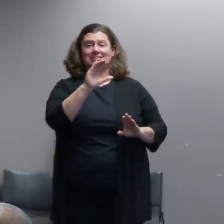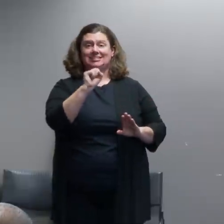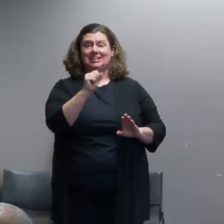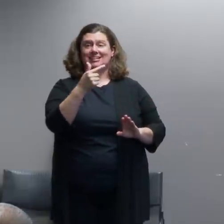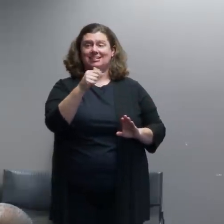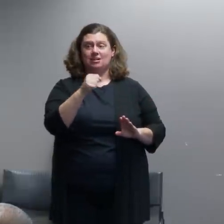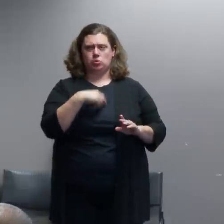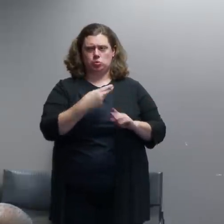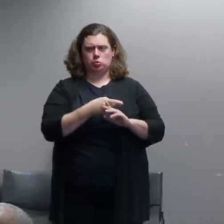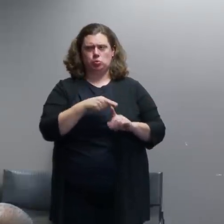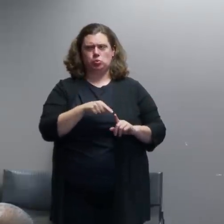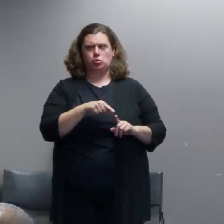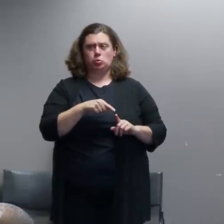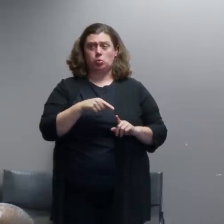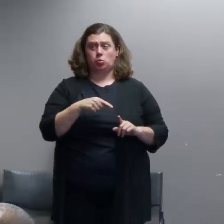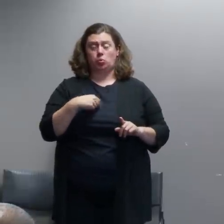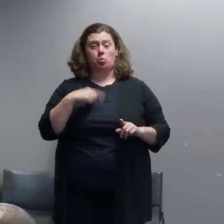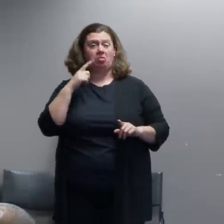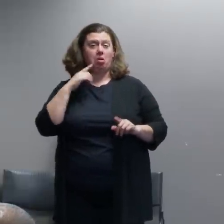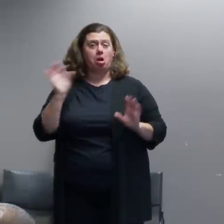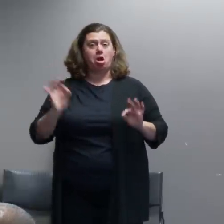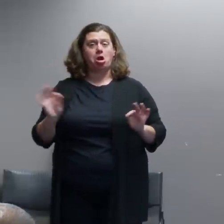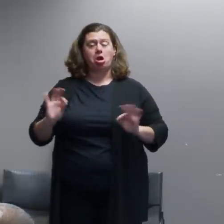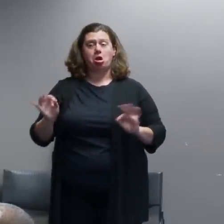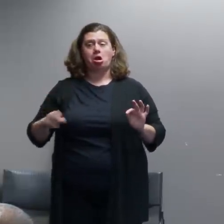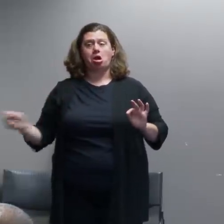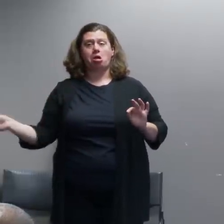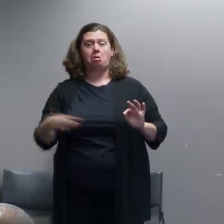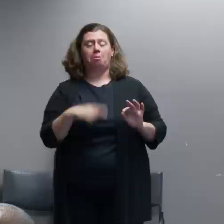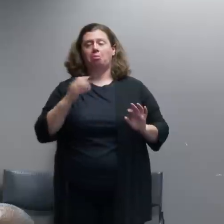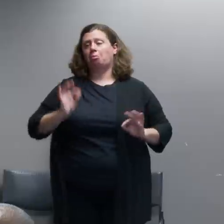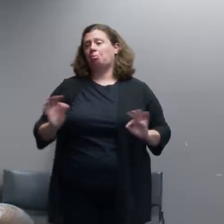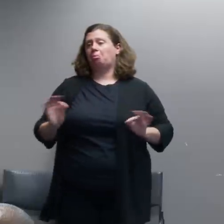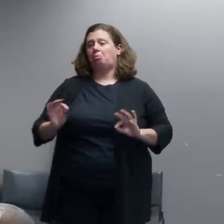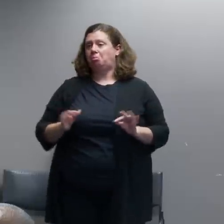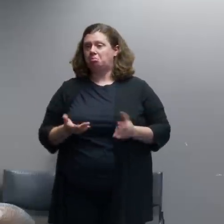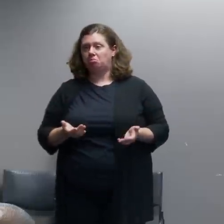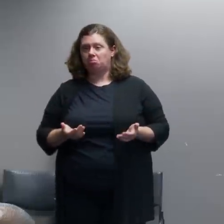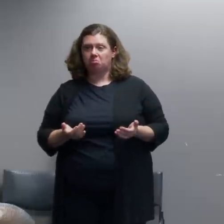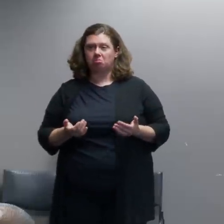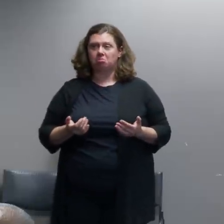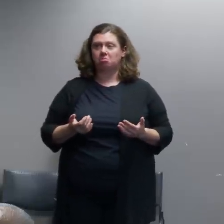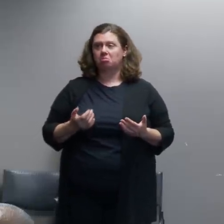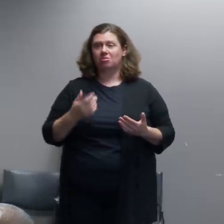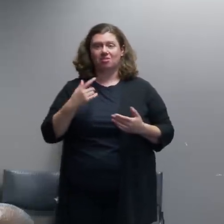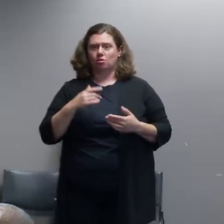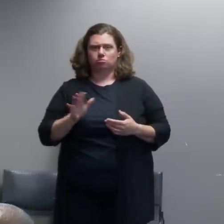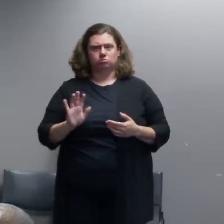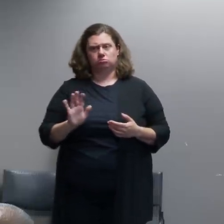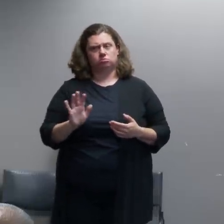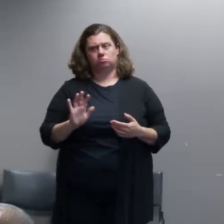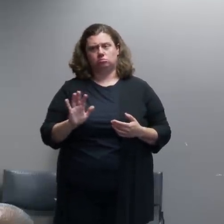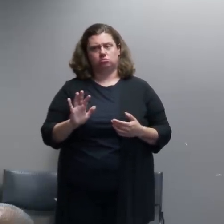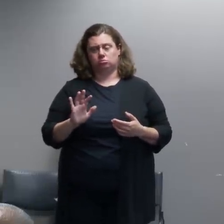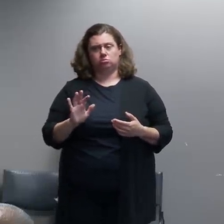because we have somehow reduced our criteria for using CS gas. It is that things have gotten so out of